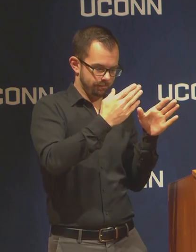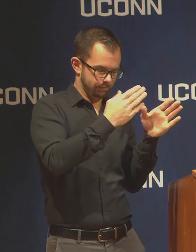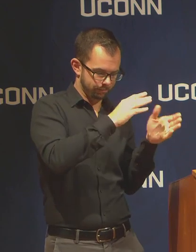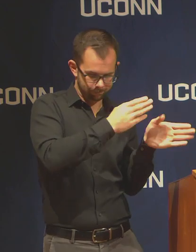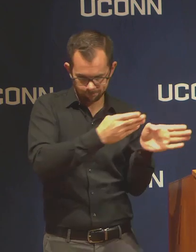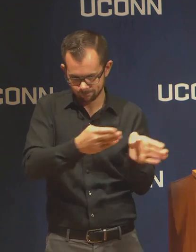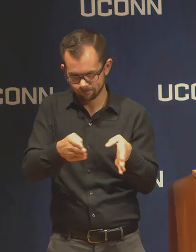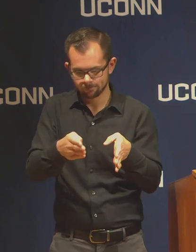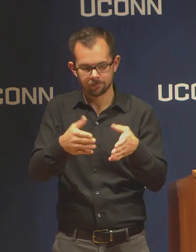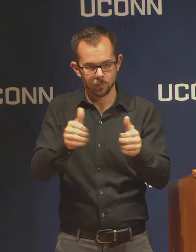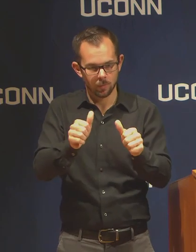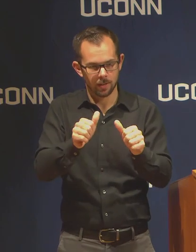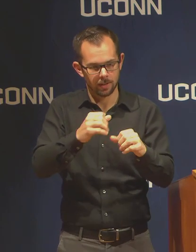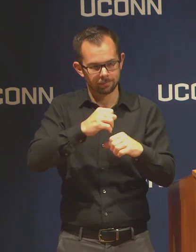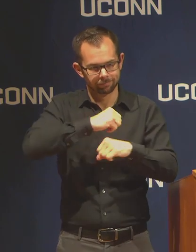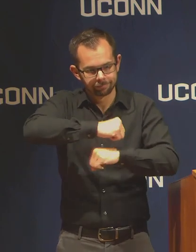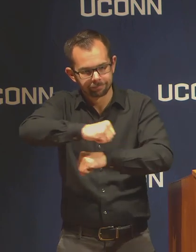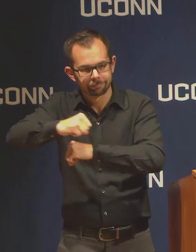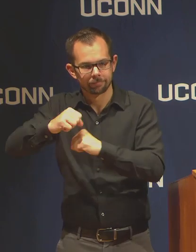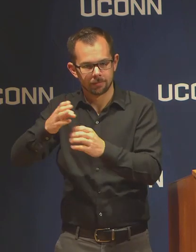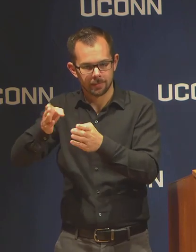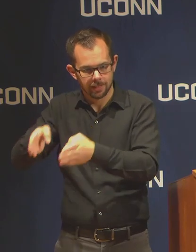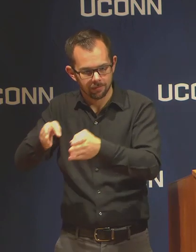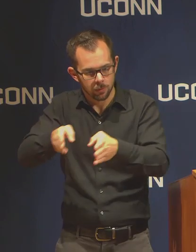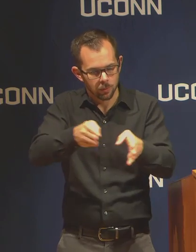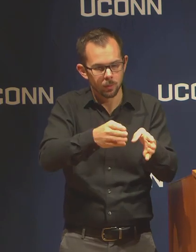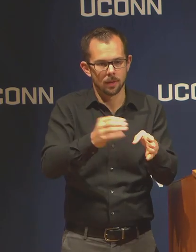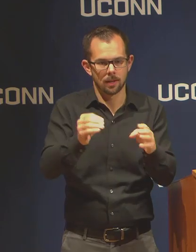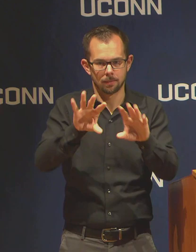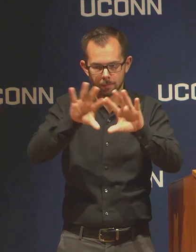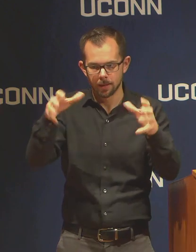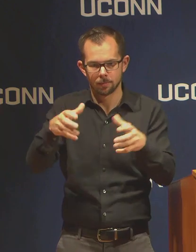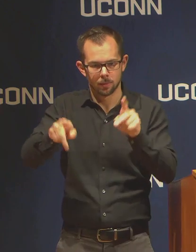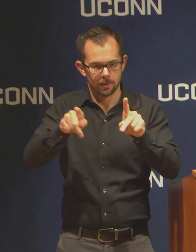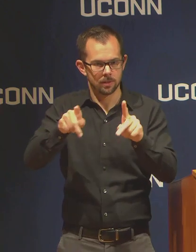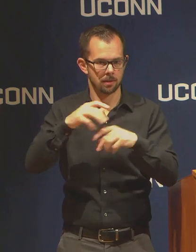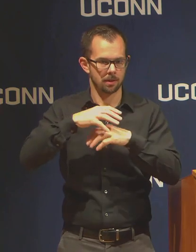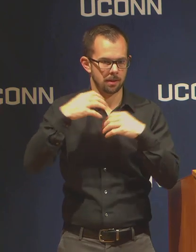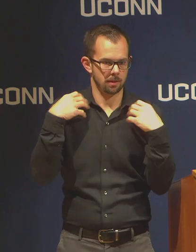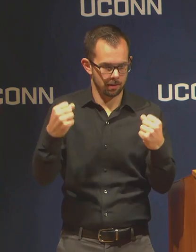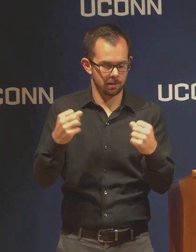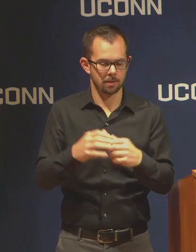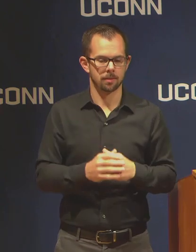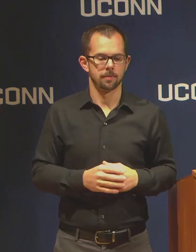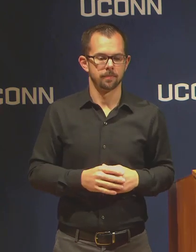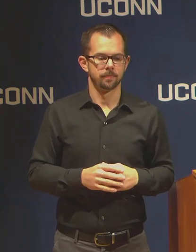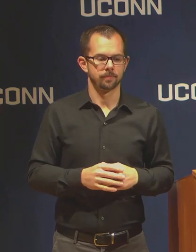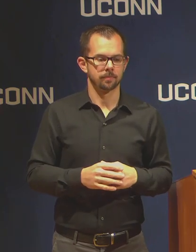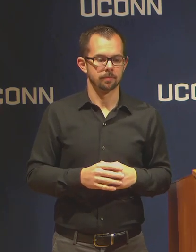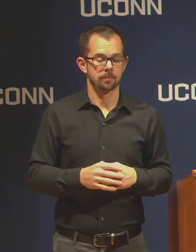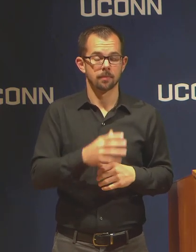individual and population health, and reduce our emission as much as possible